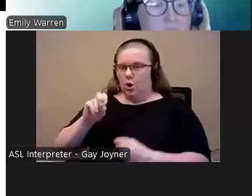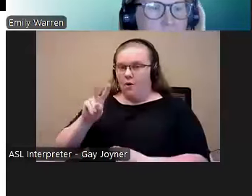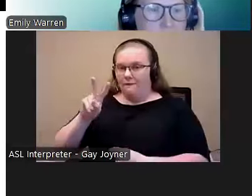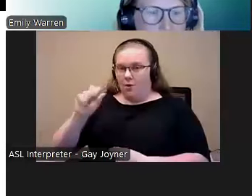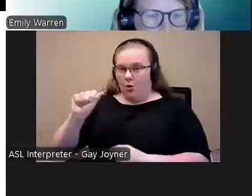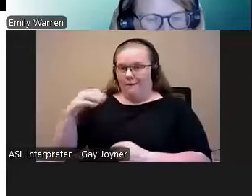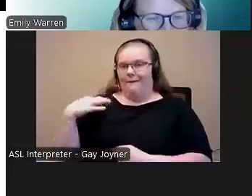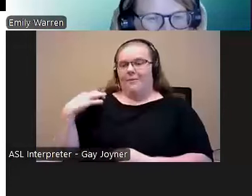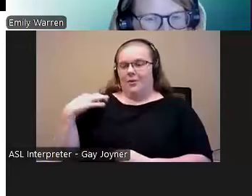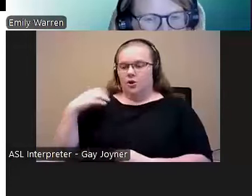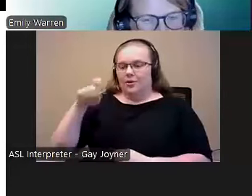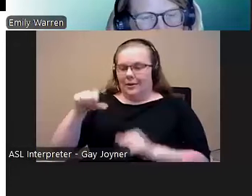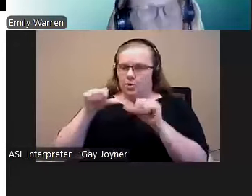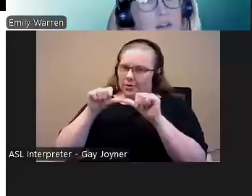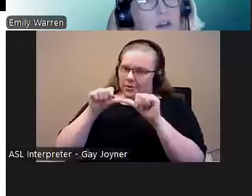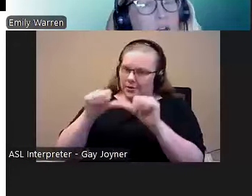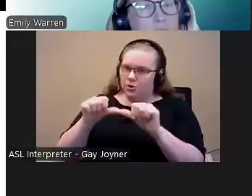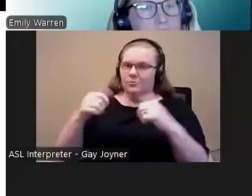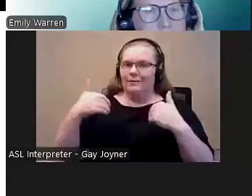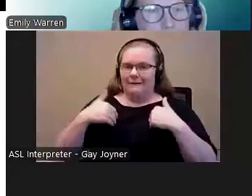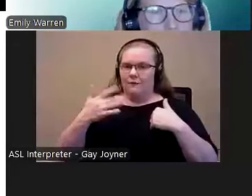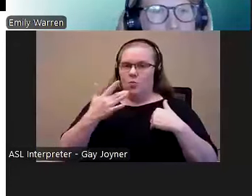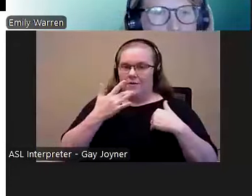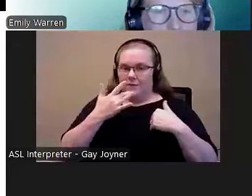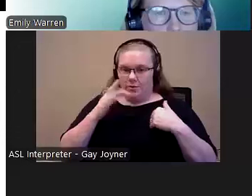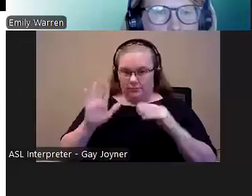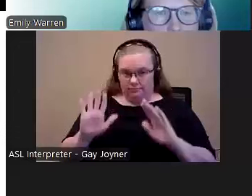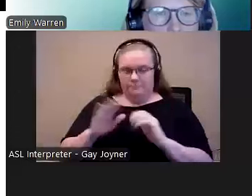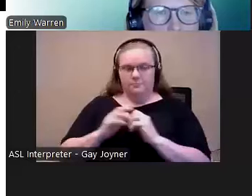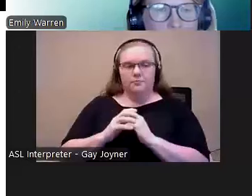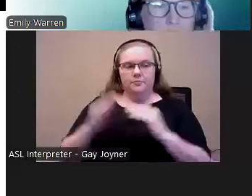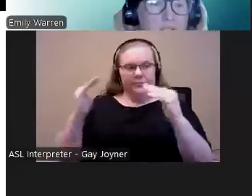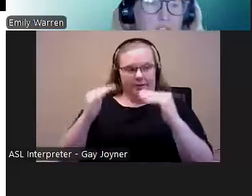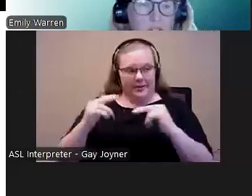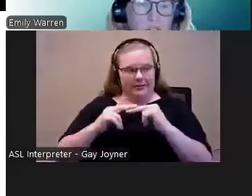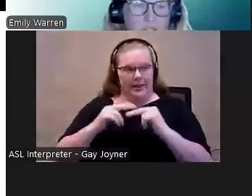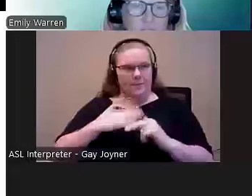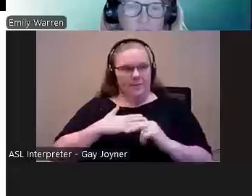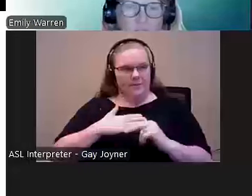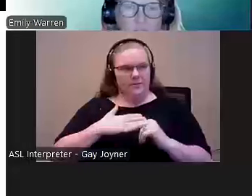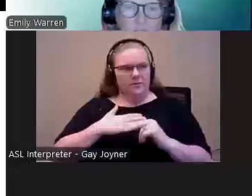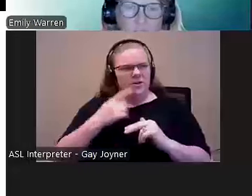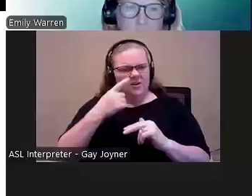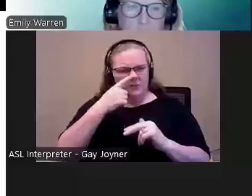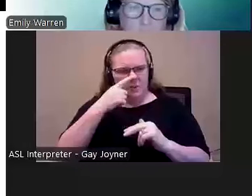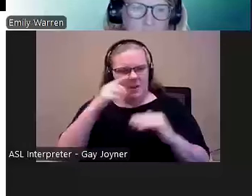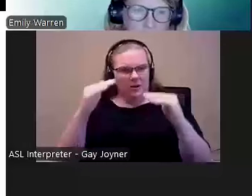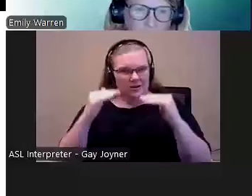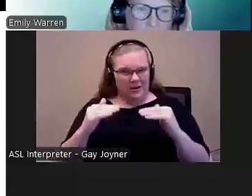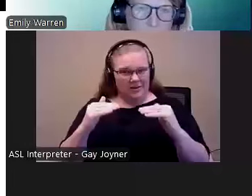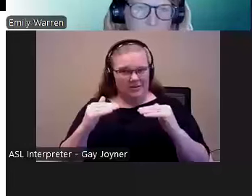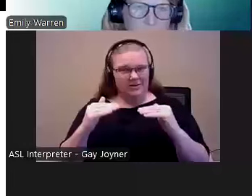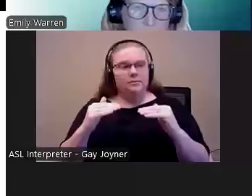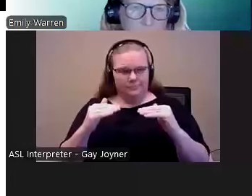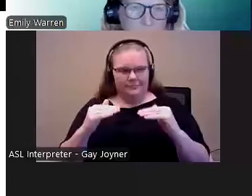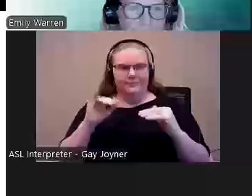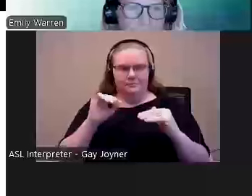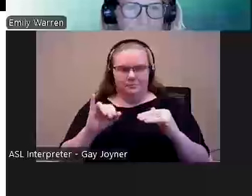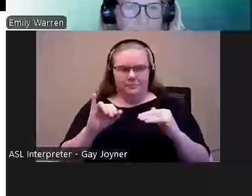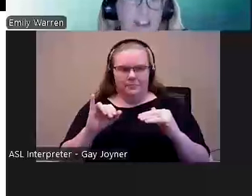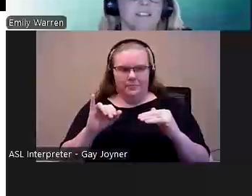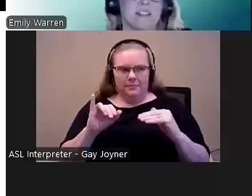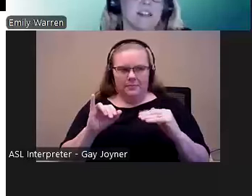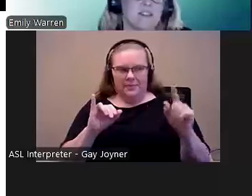they should continue to have that preference. If you can just go to the next slide. Thanks.